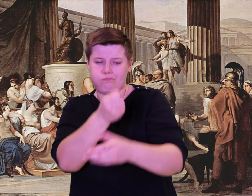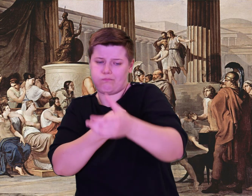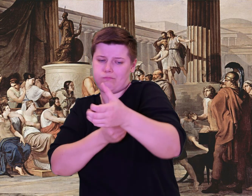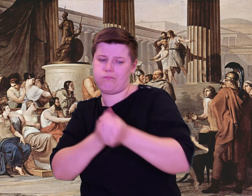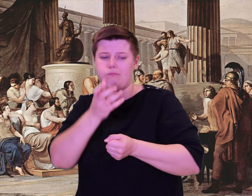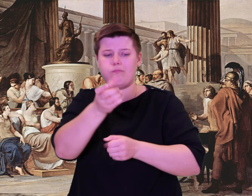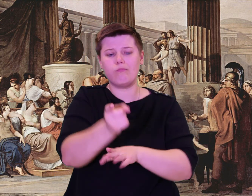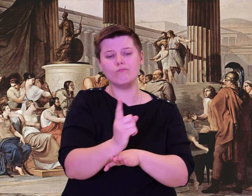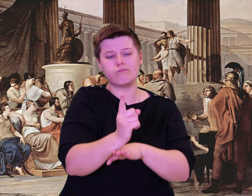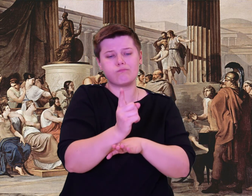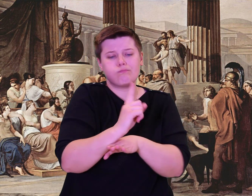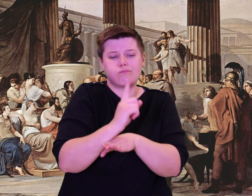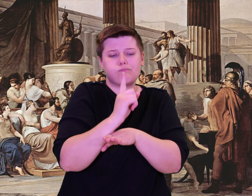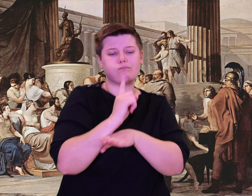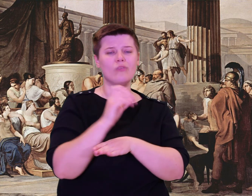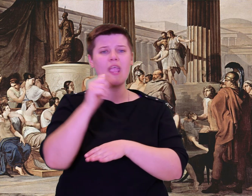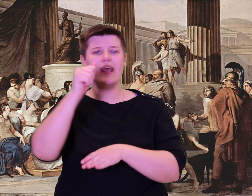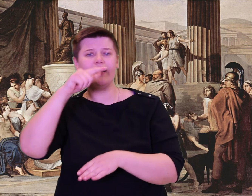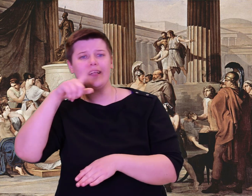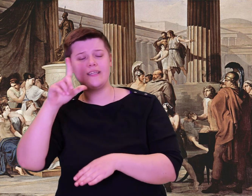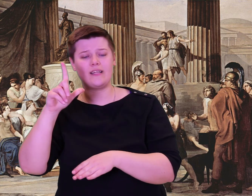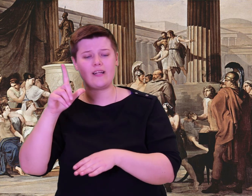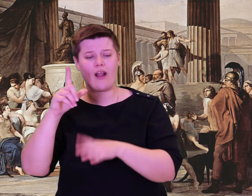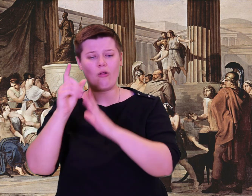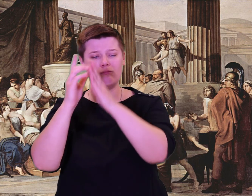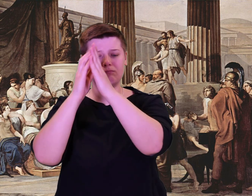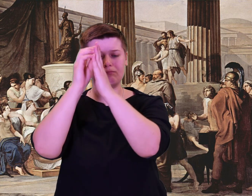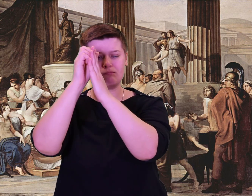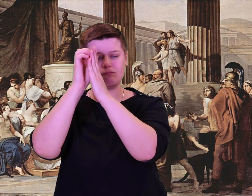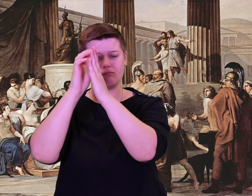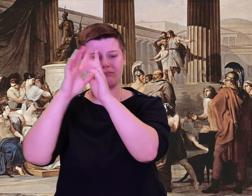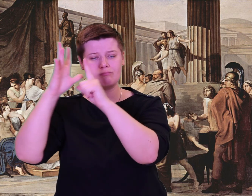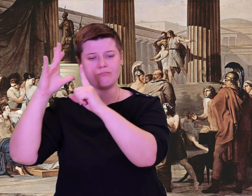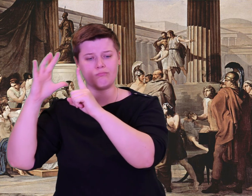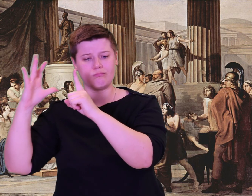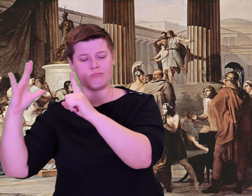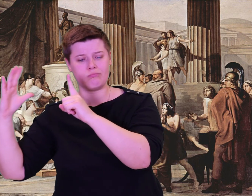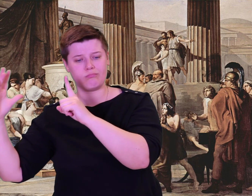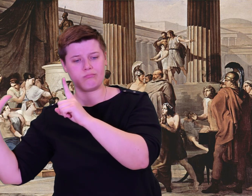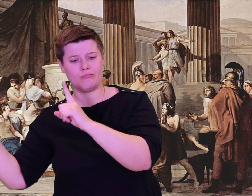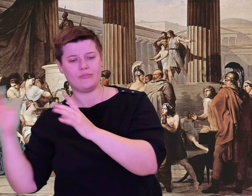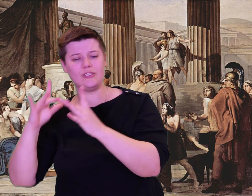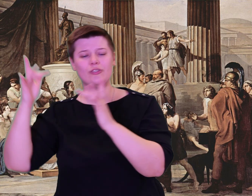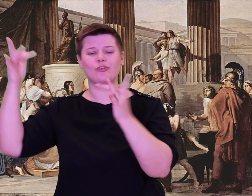hoisted down the sails and rowed with all our might towards the shore.